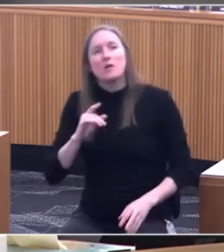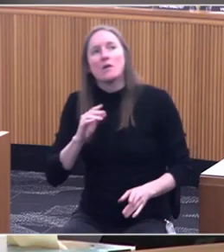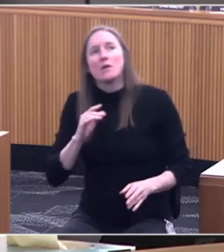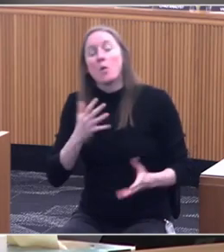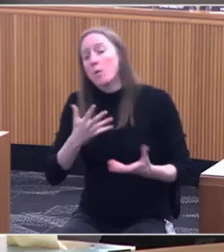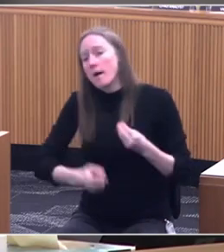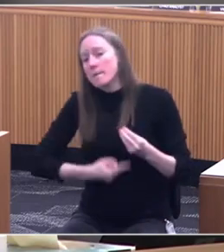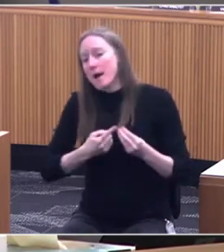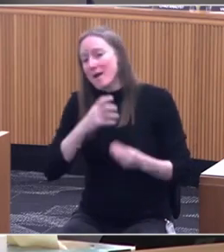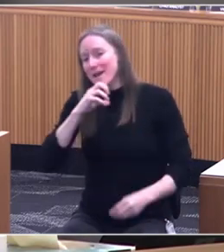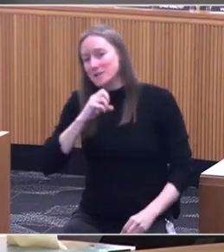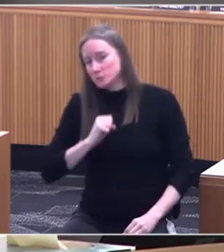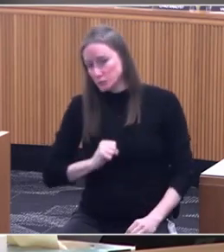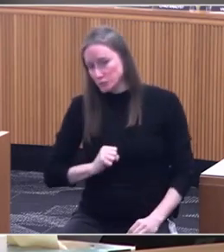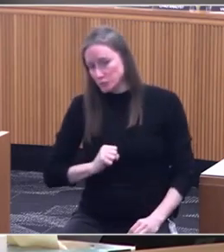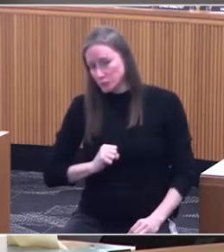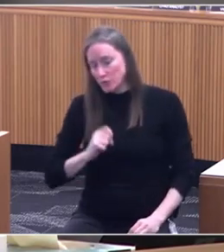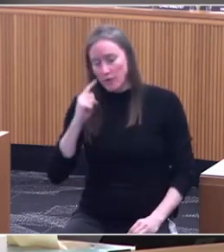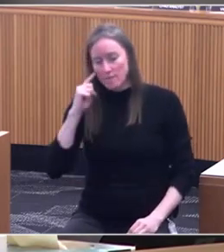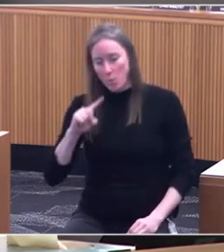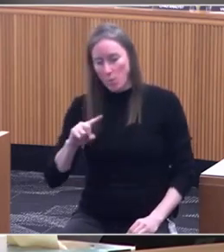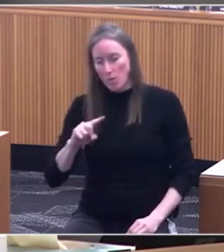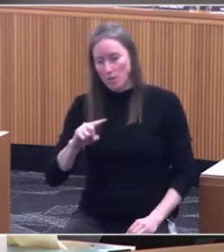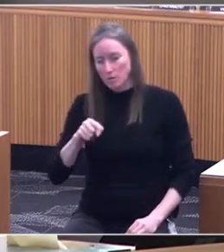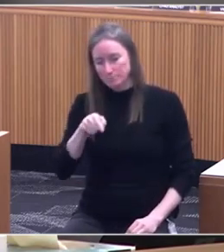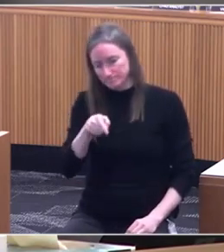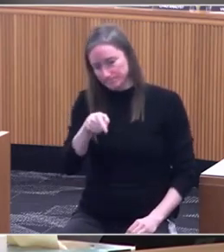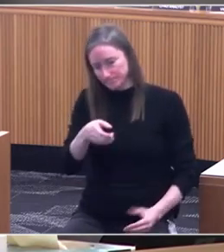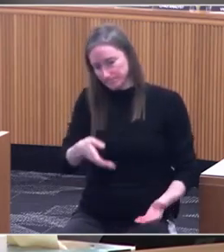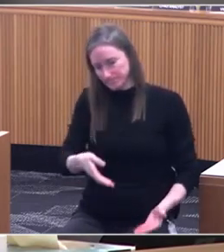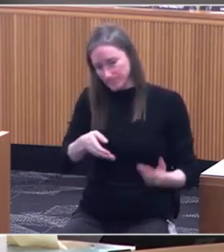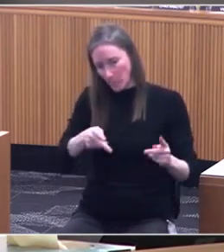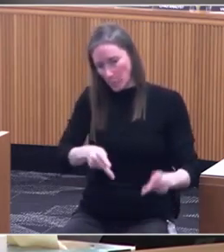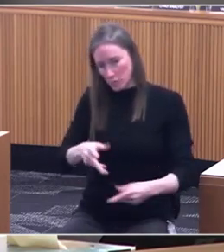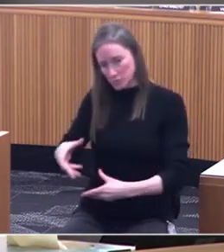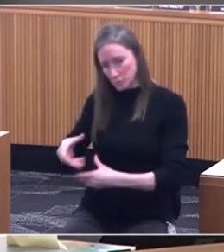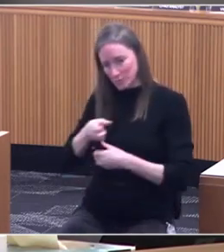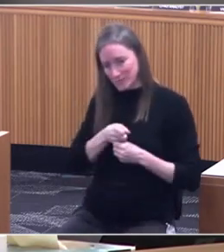Is that still part of the criteria? Is that still considered?